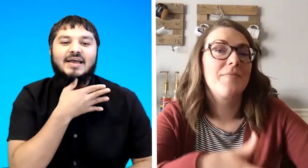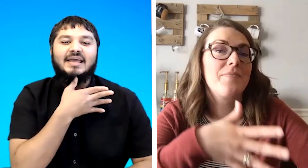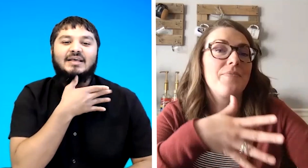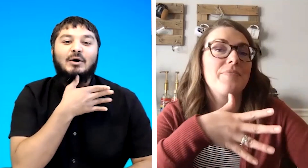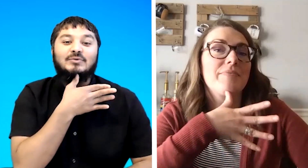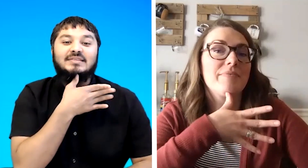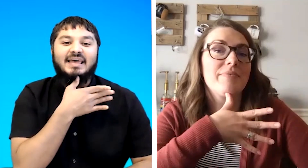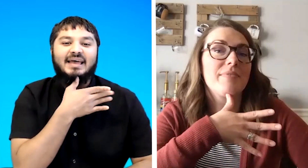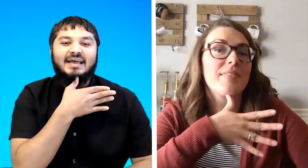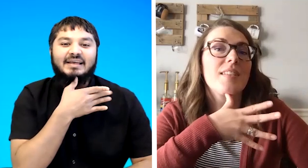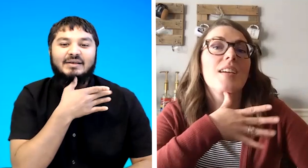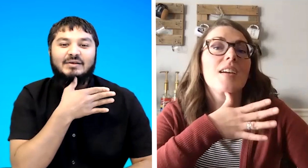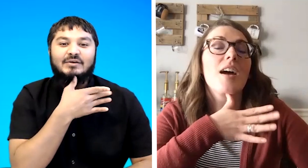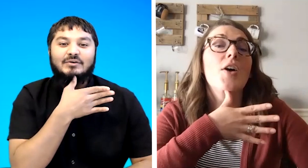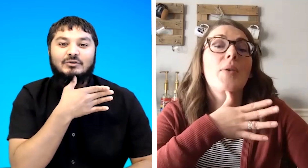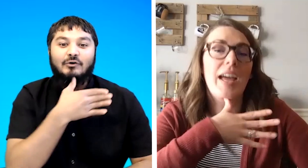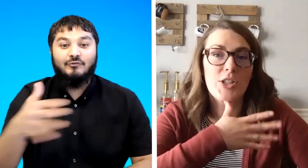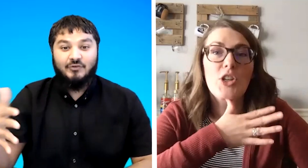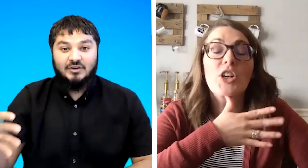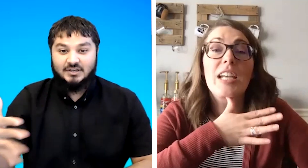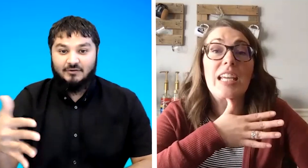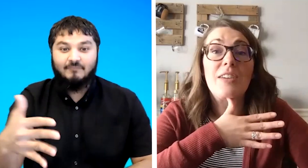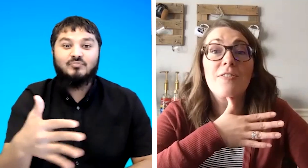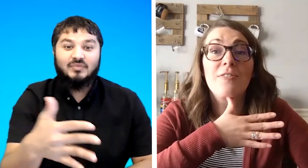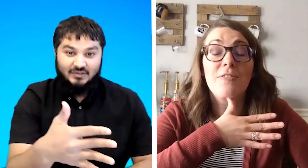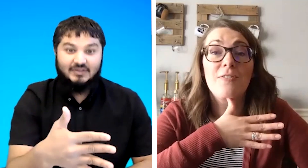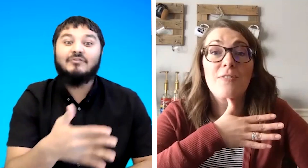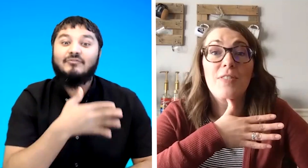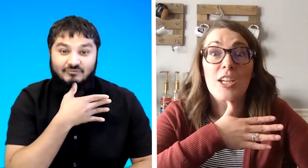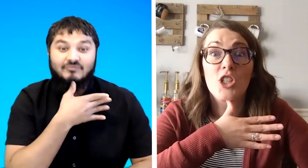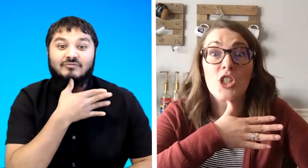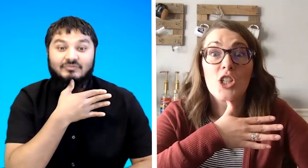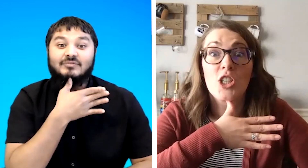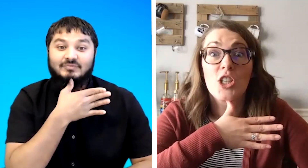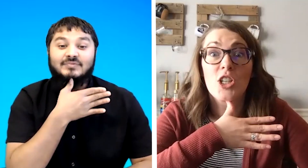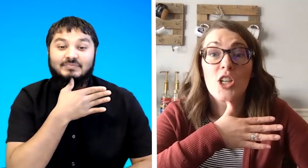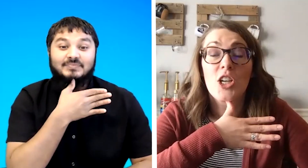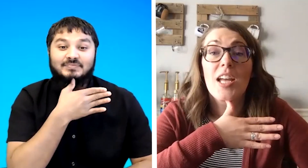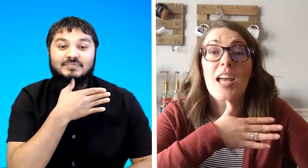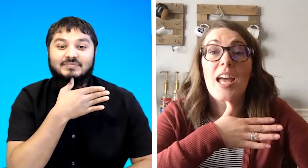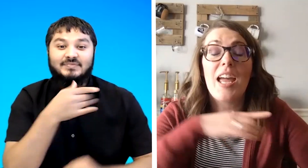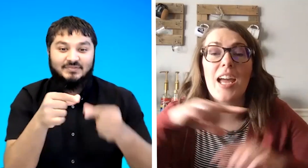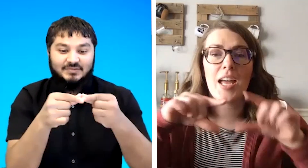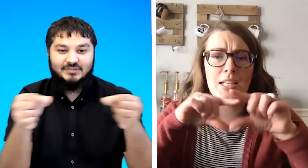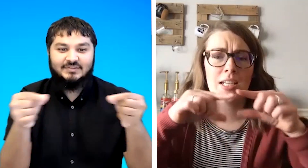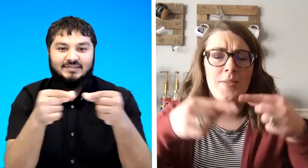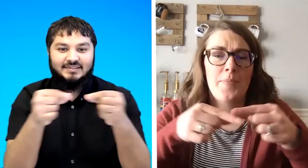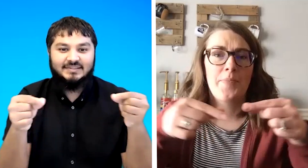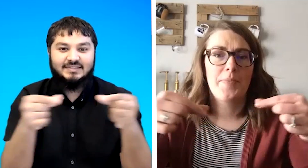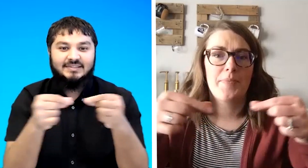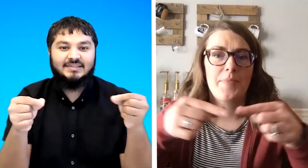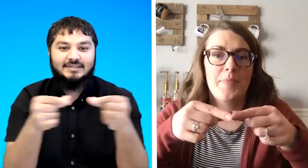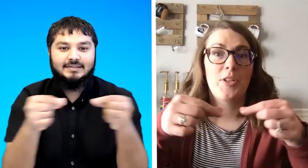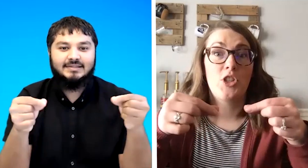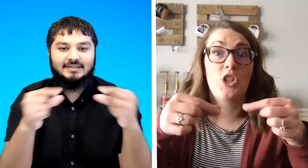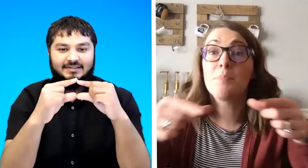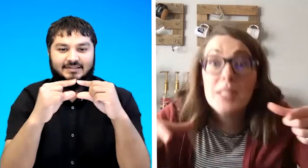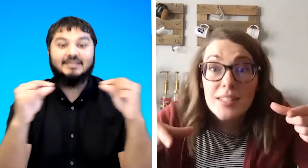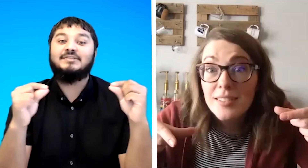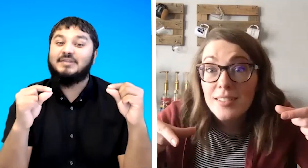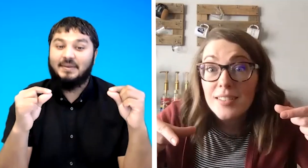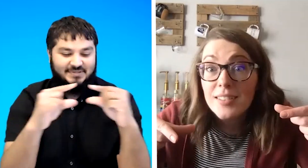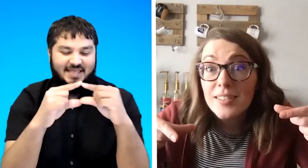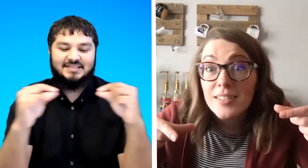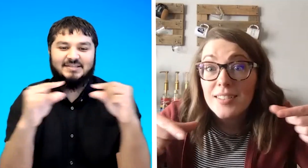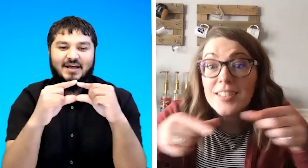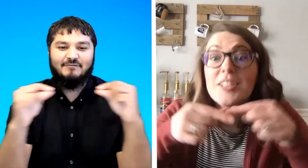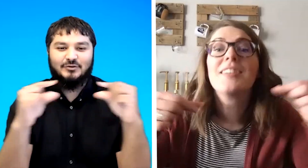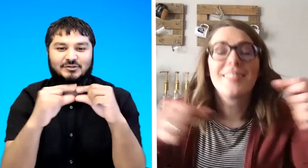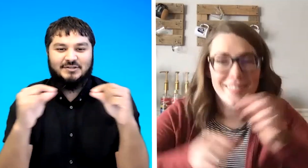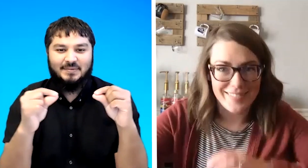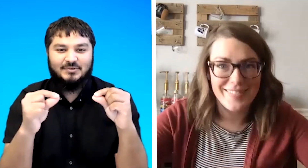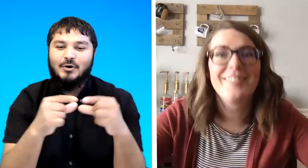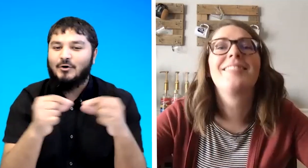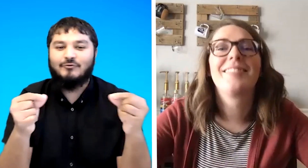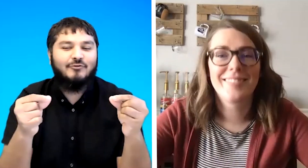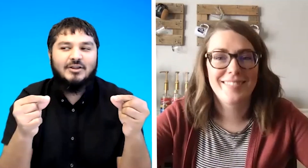it goes there okay so you're gonna get fish and chips chips that's the sign for chips or french